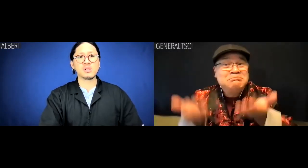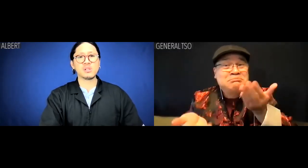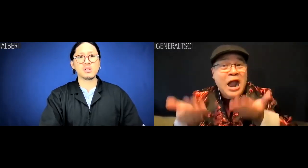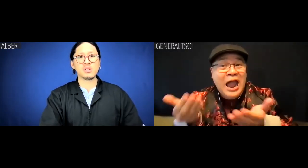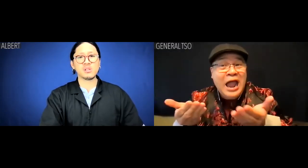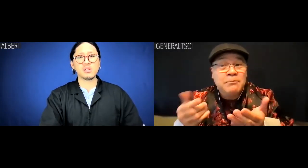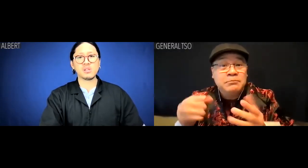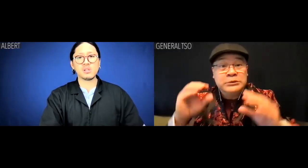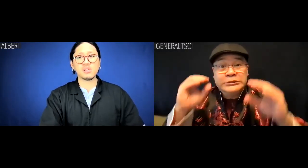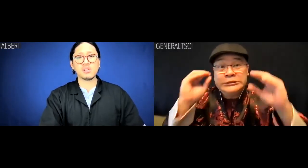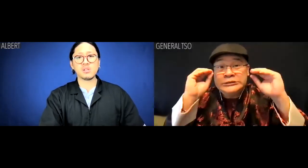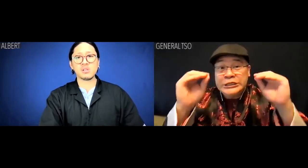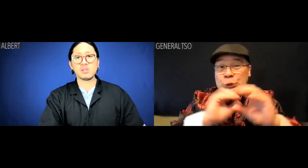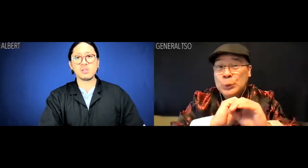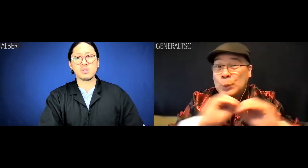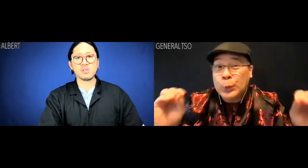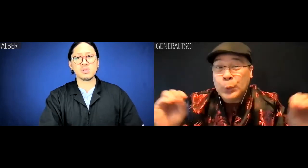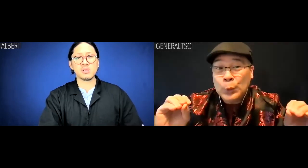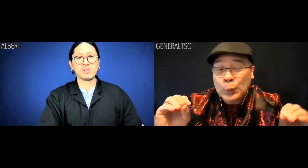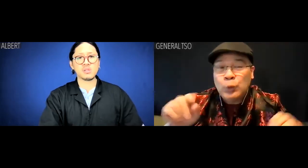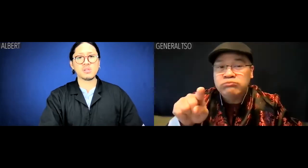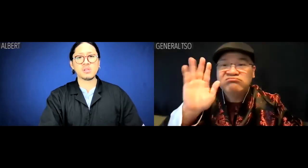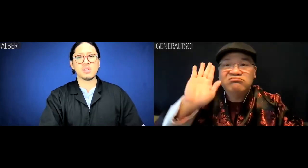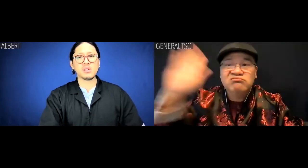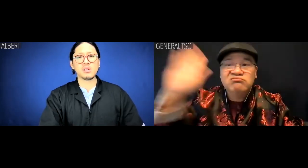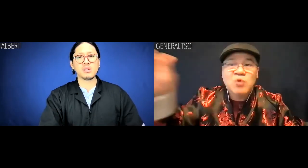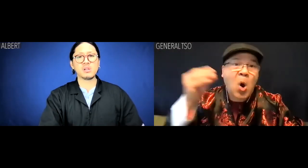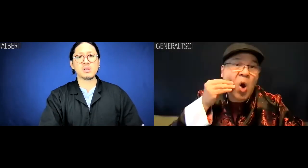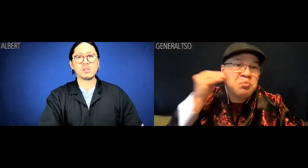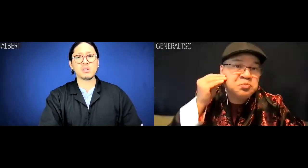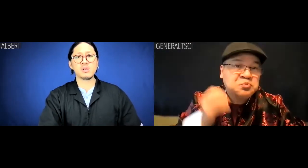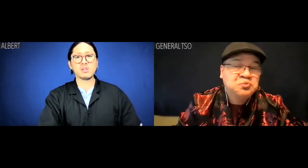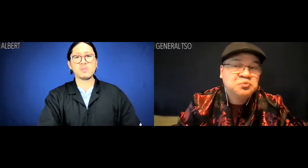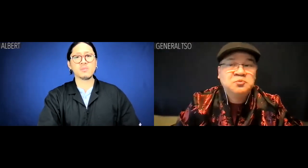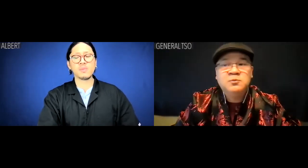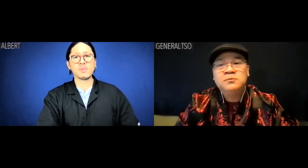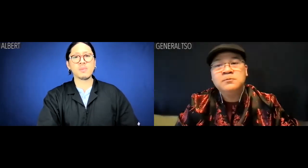And perhaps then you'll have to go home for we are too poor to teach you.